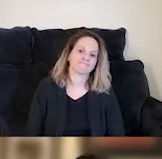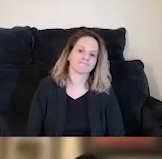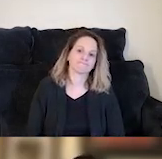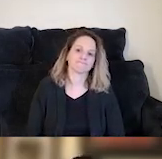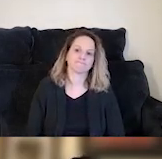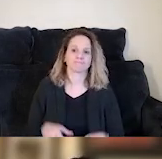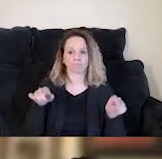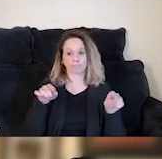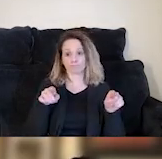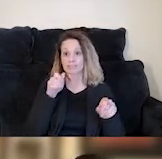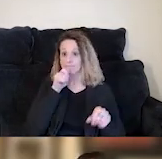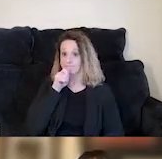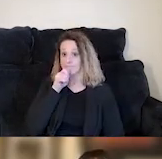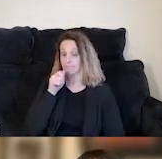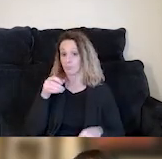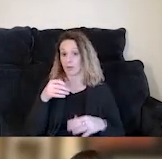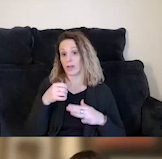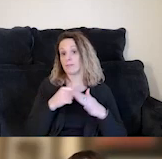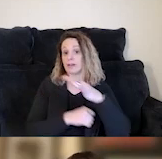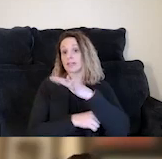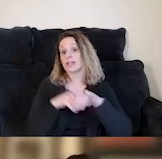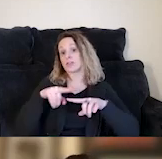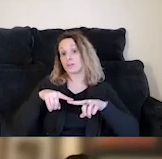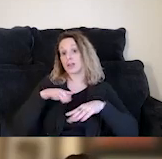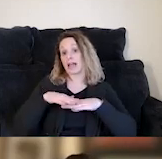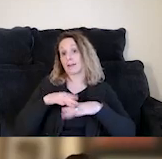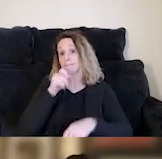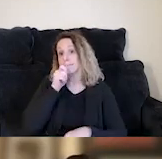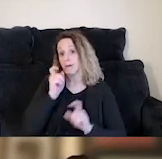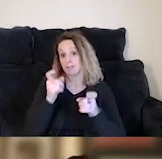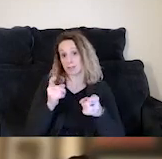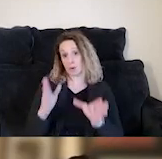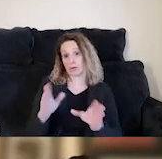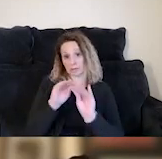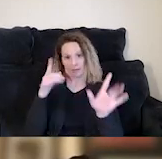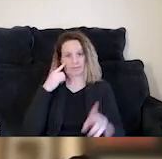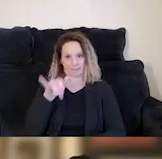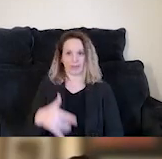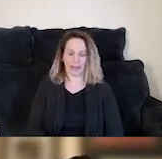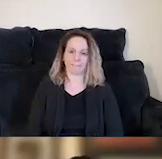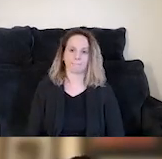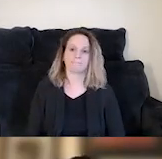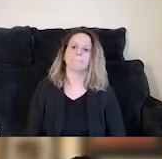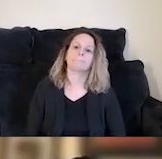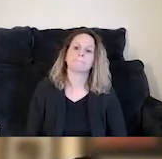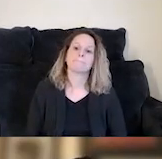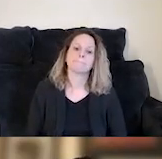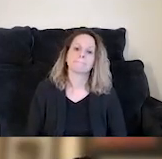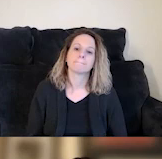Those private foundations rely on private donors, just to clarify. Okay.